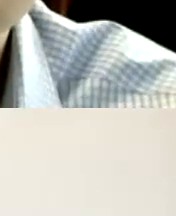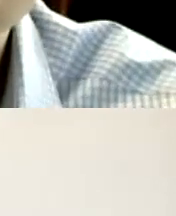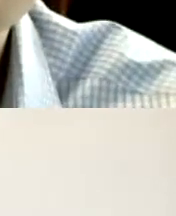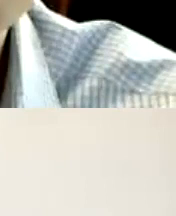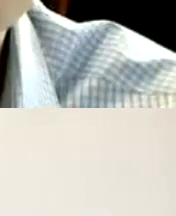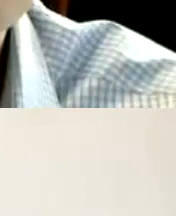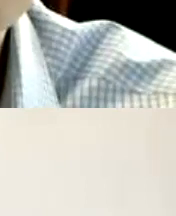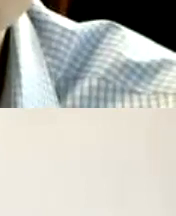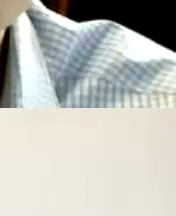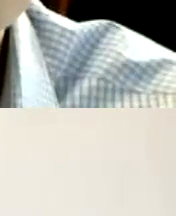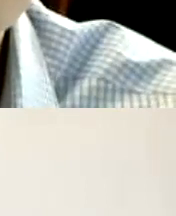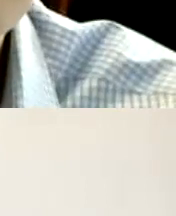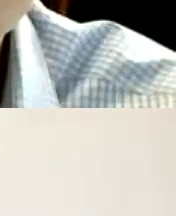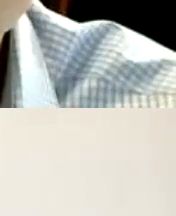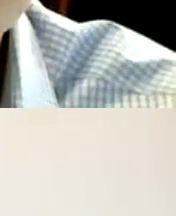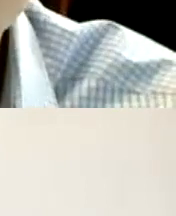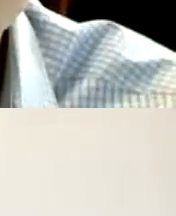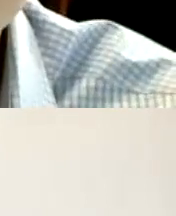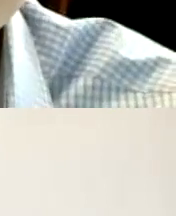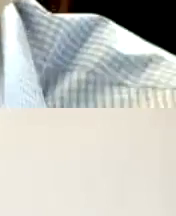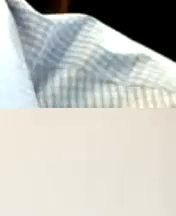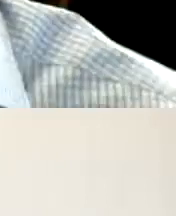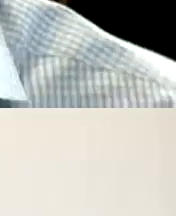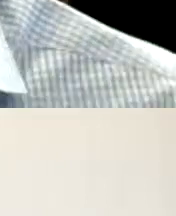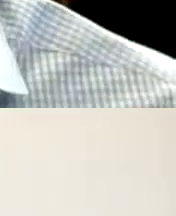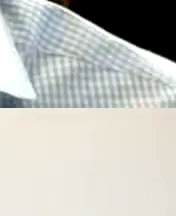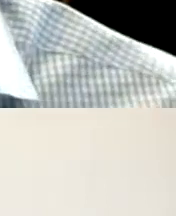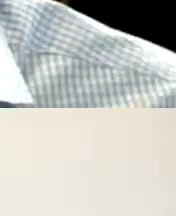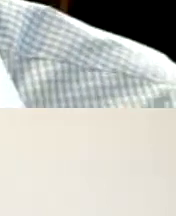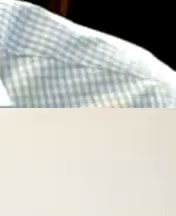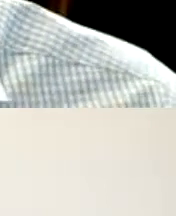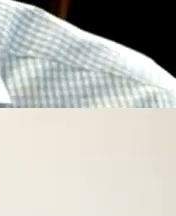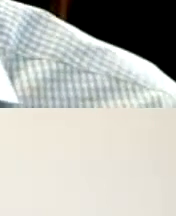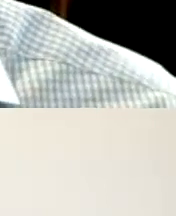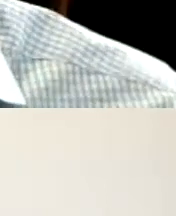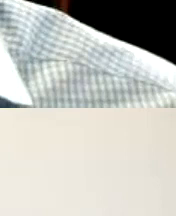interpretation as well as Spanish language interpretation before we begin I'm going to